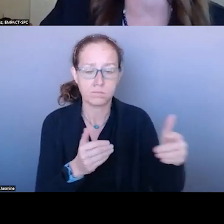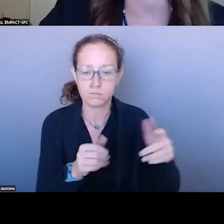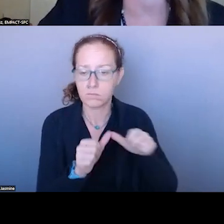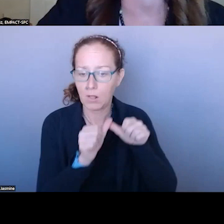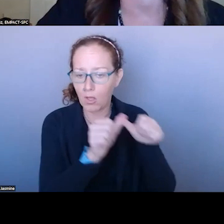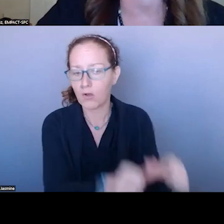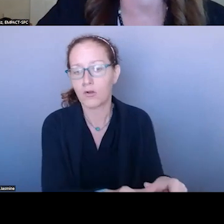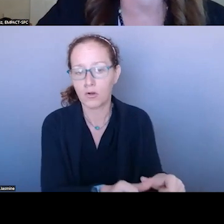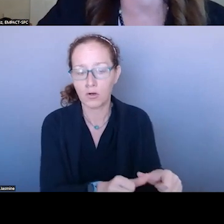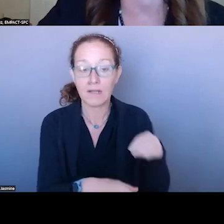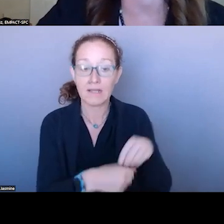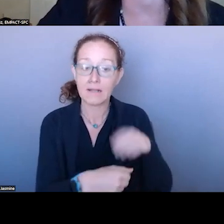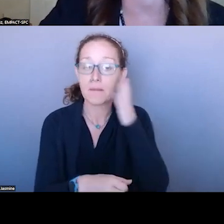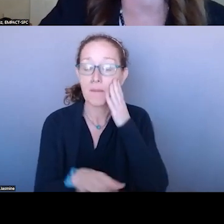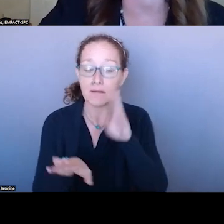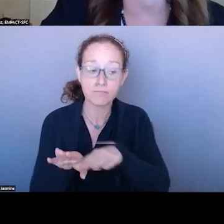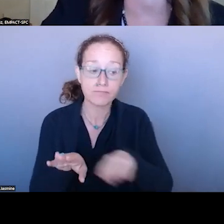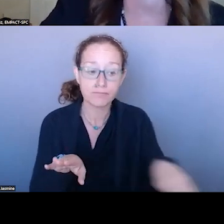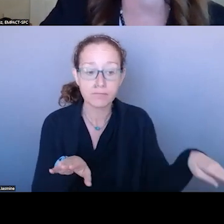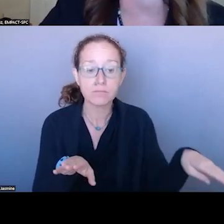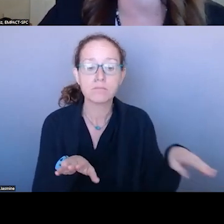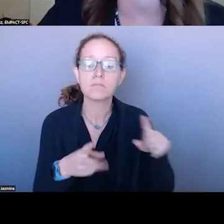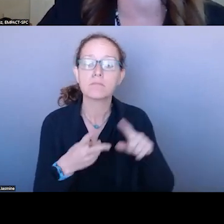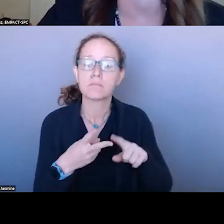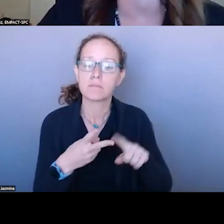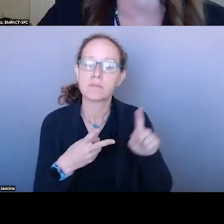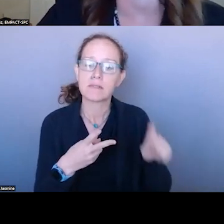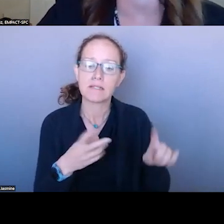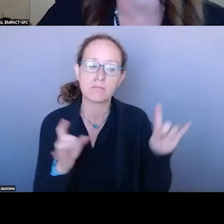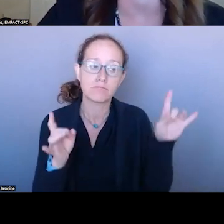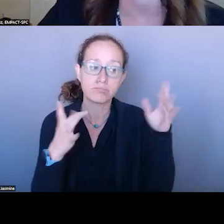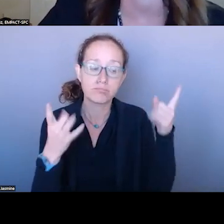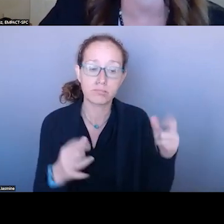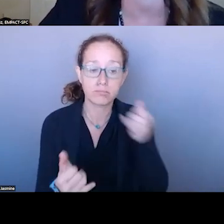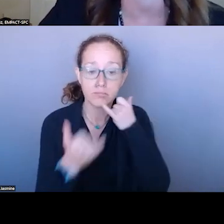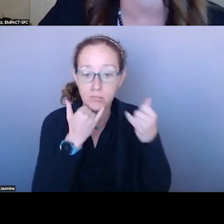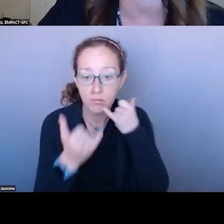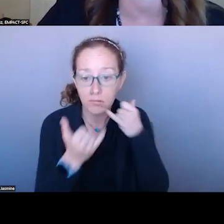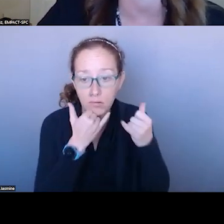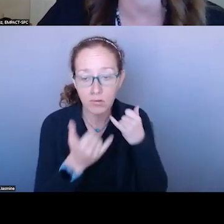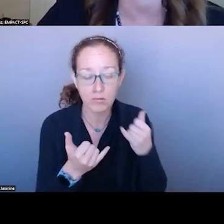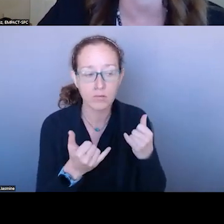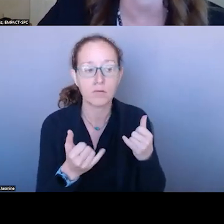TO HAVE THE CRISIS CALL CENTER SUPPORT THAT EFFICIENT CONNECTION FOR THE NEEDED RESOURCES.